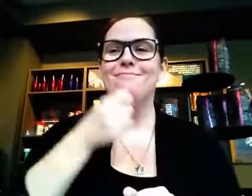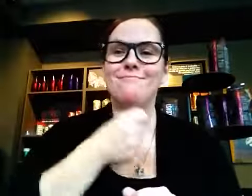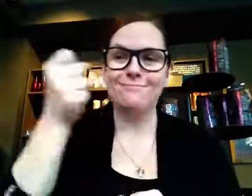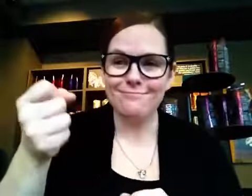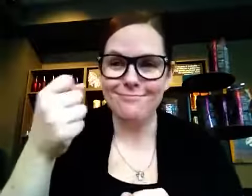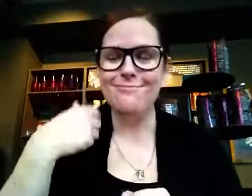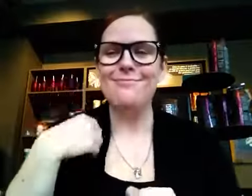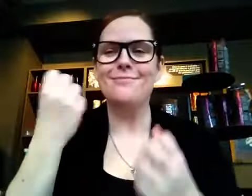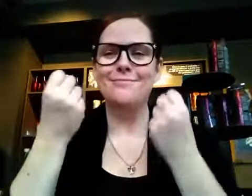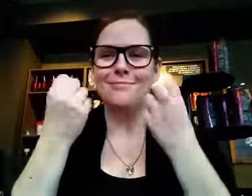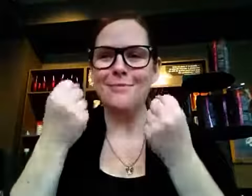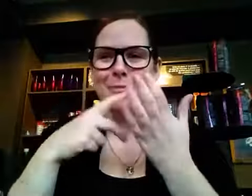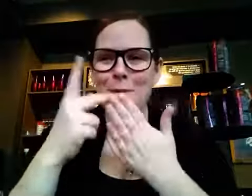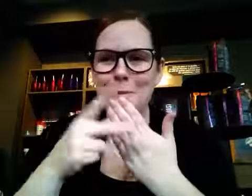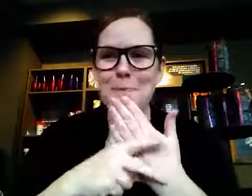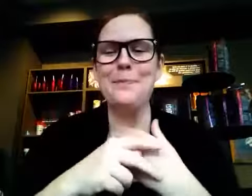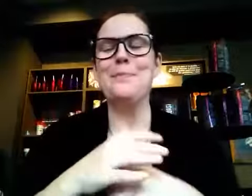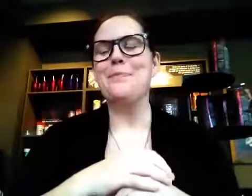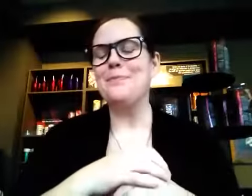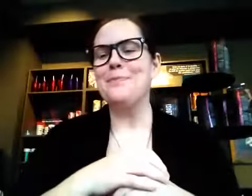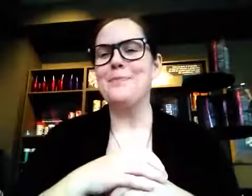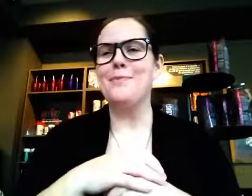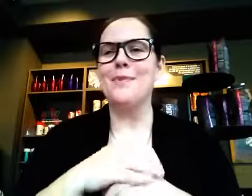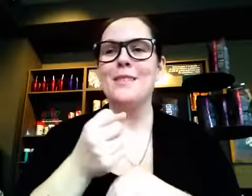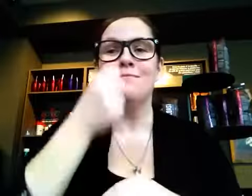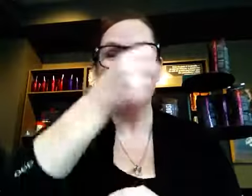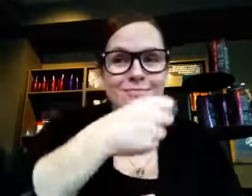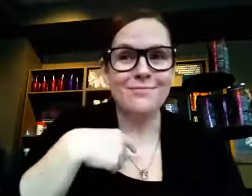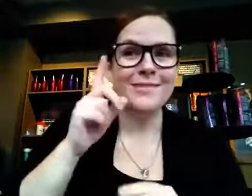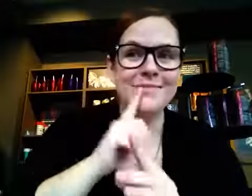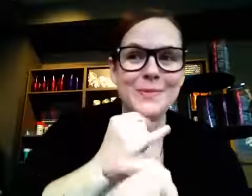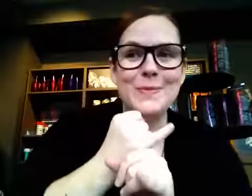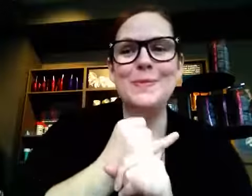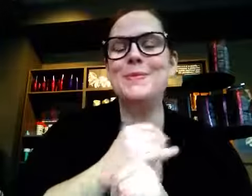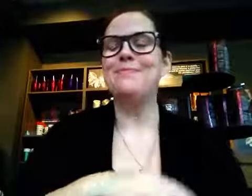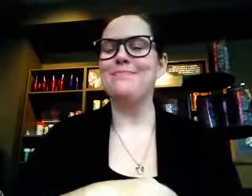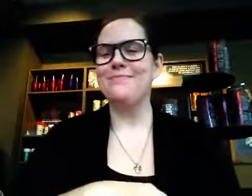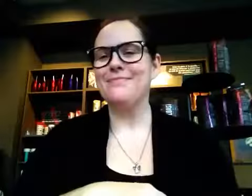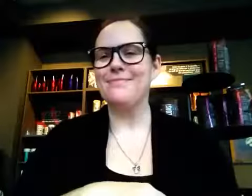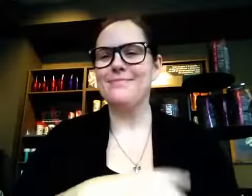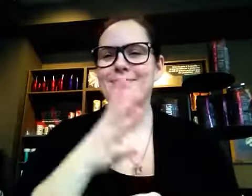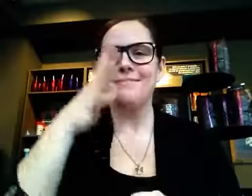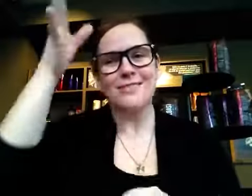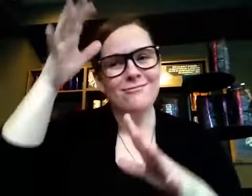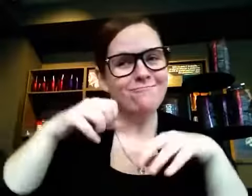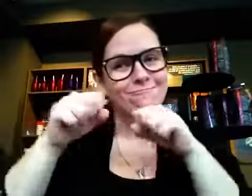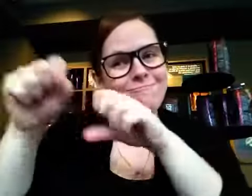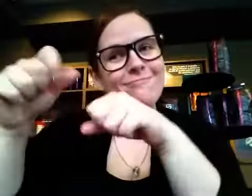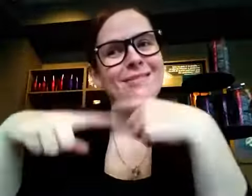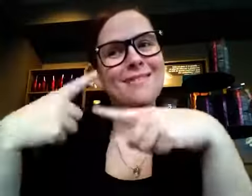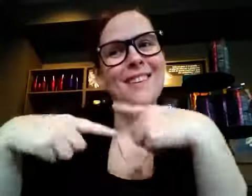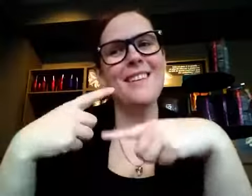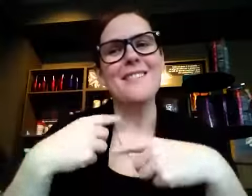I was put in a signing program and went to a Deaf school. My parents learned to sign.